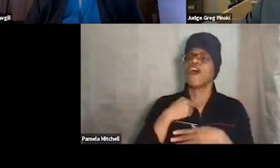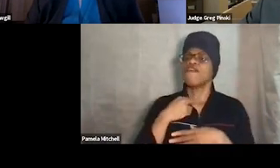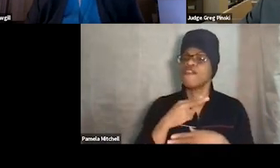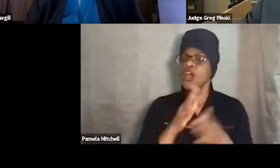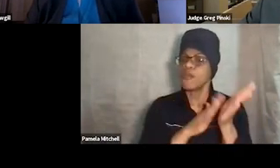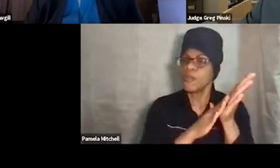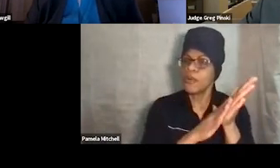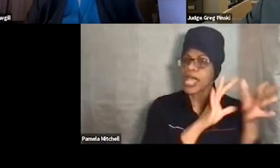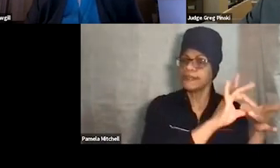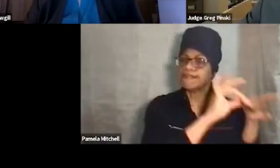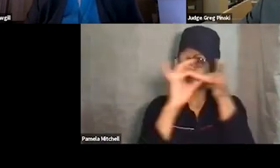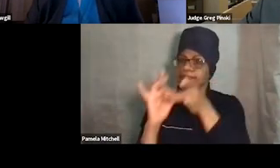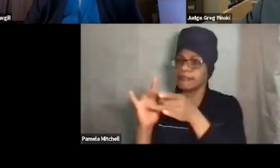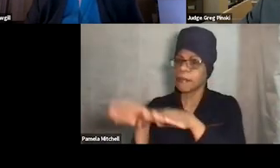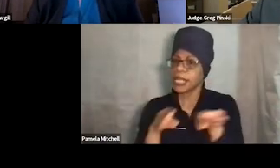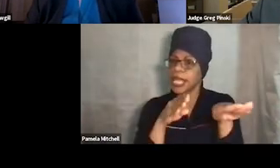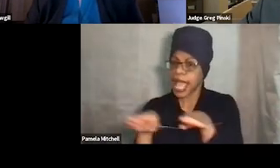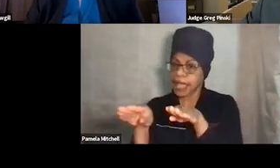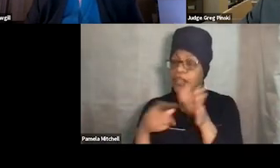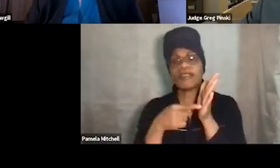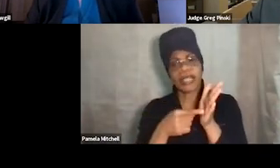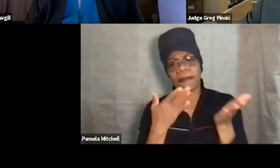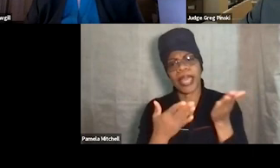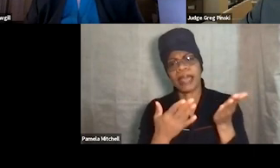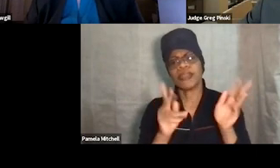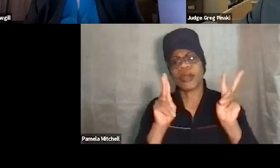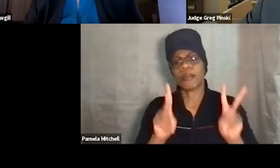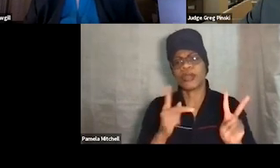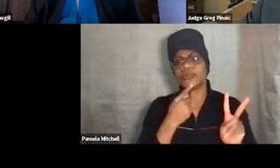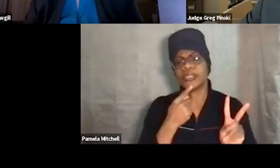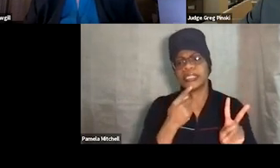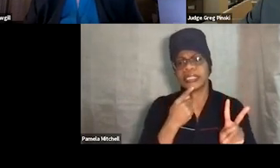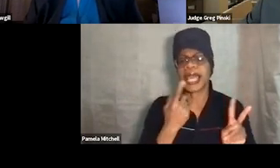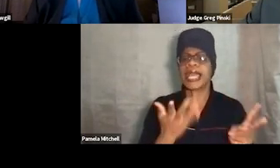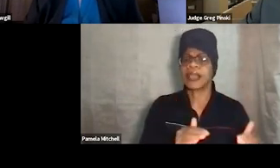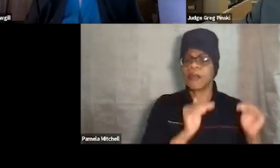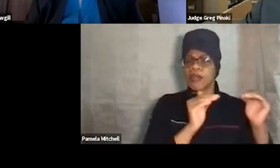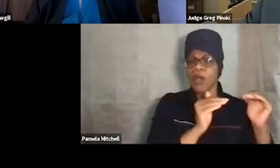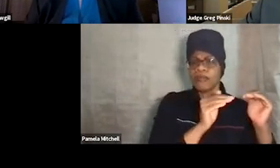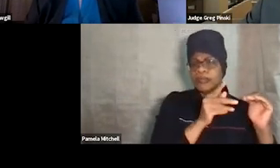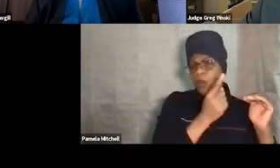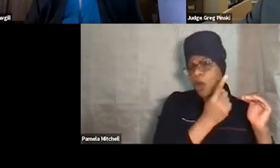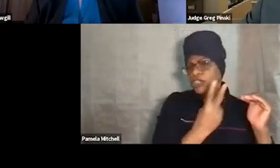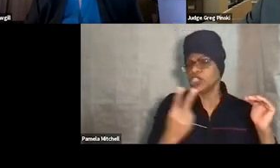So you may say something like, "They're promoting from phase one to two, let's give 'em a round of applause."